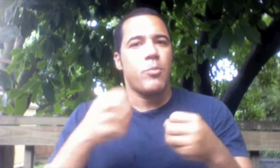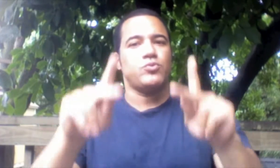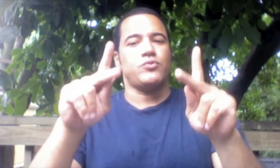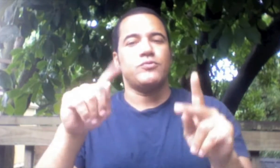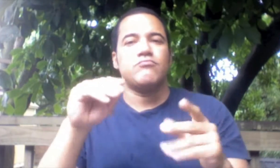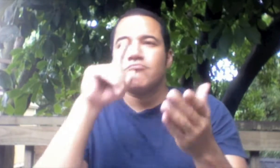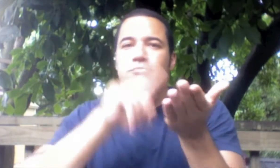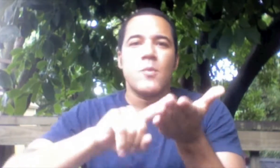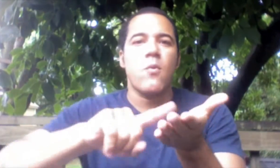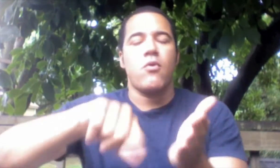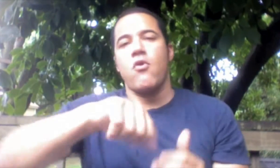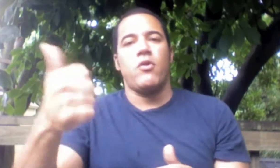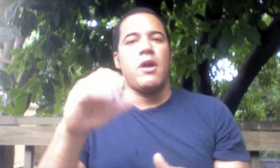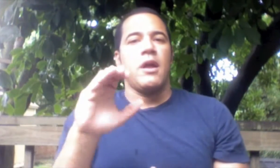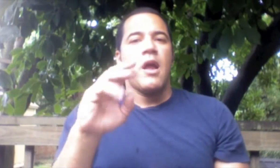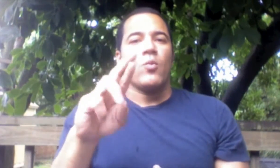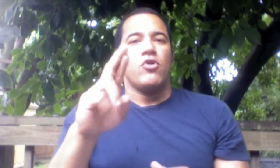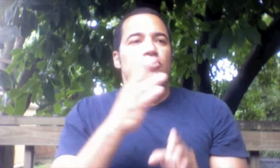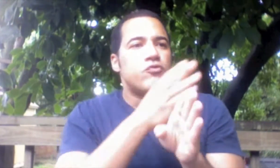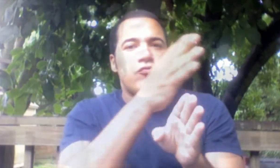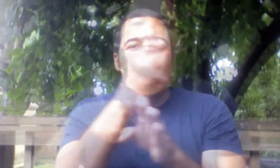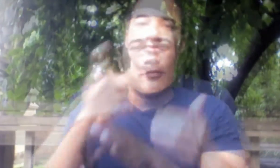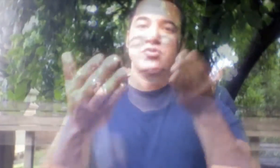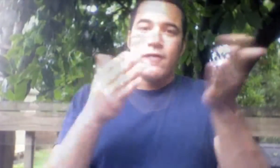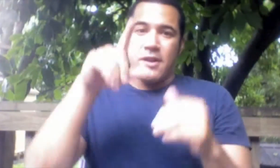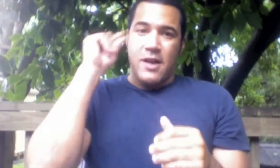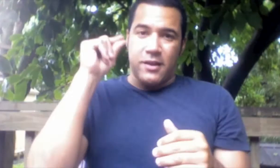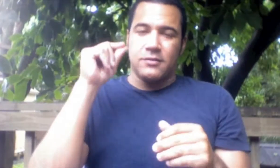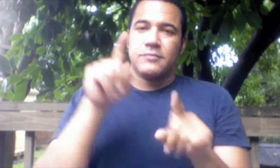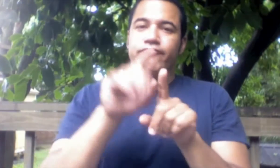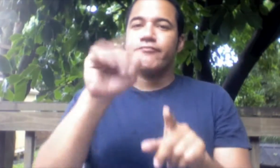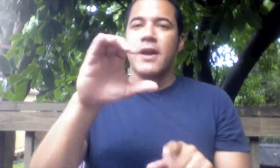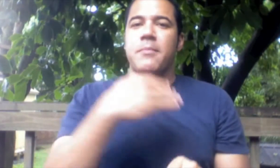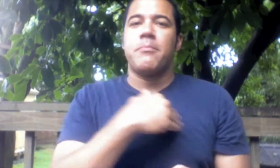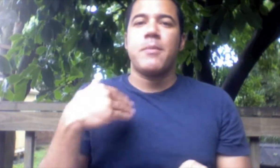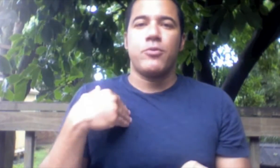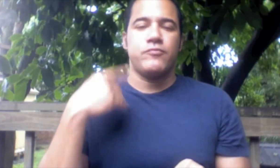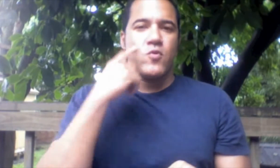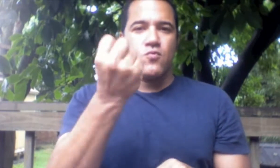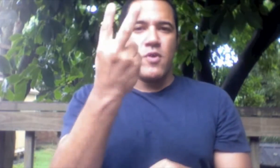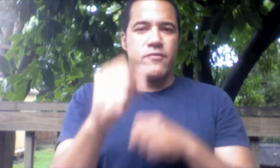3. Take the opportunity to explore other careers I have been serving Gallaudet University as a faculty member for 12 years.